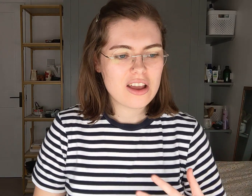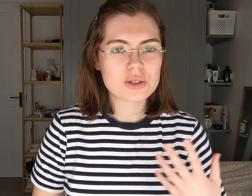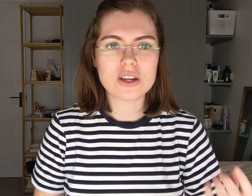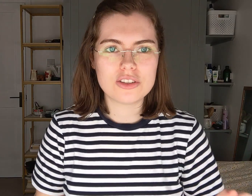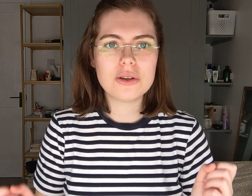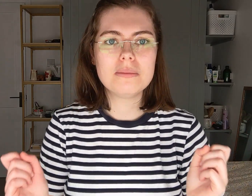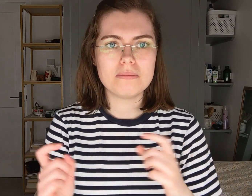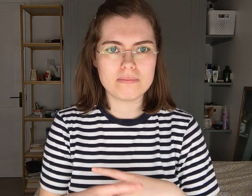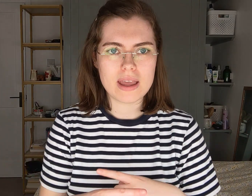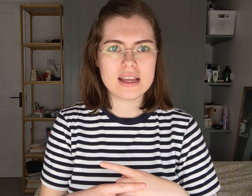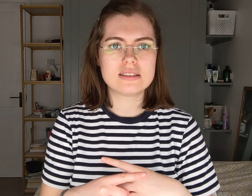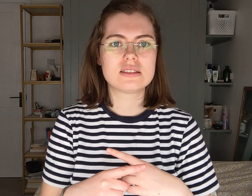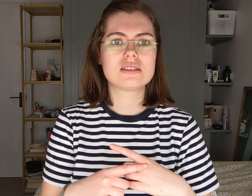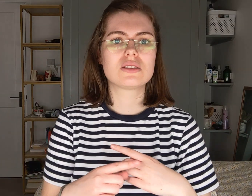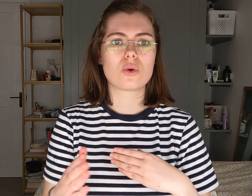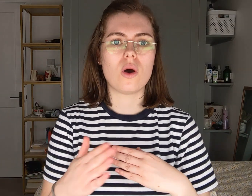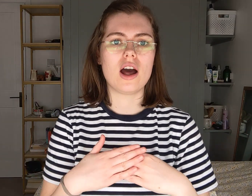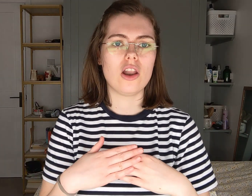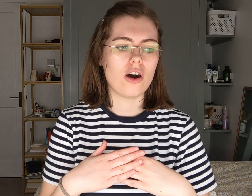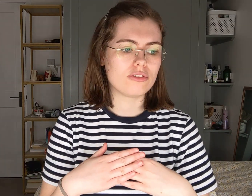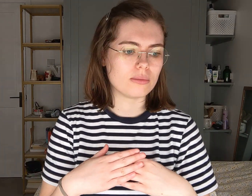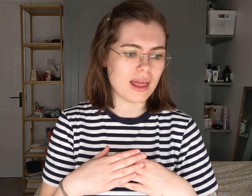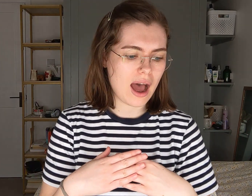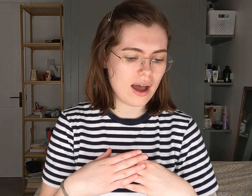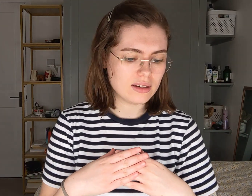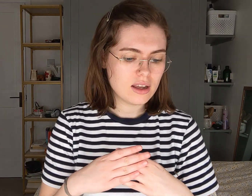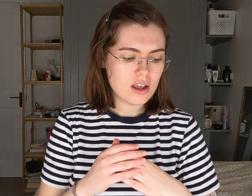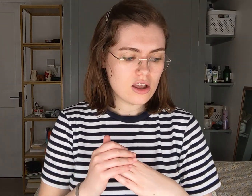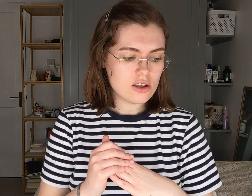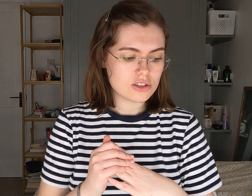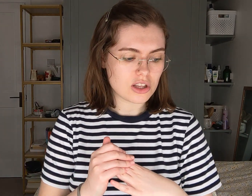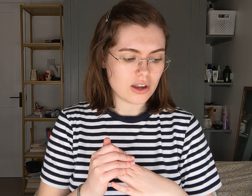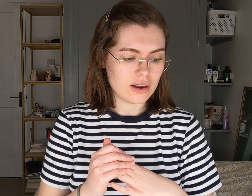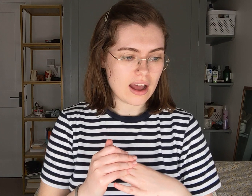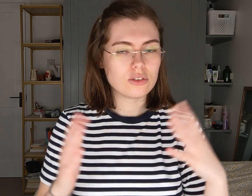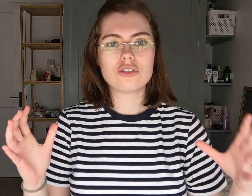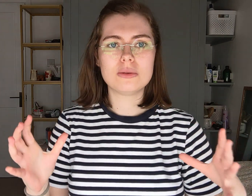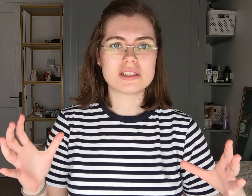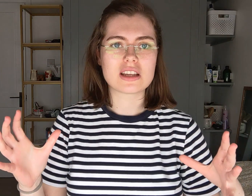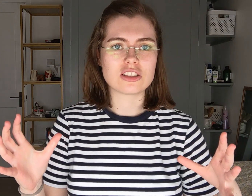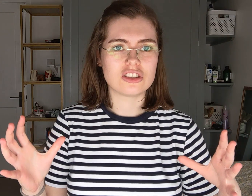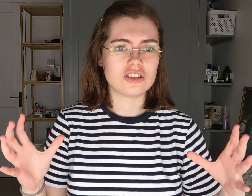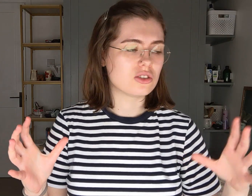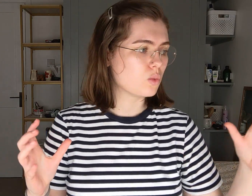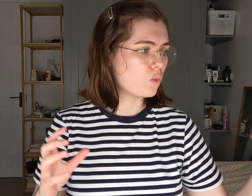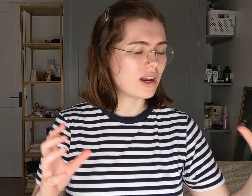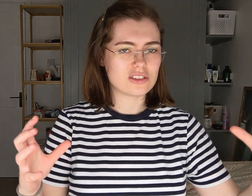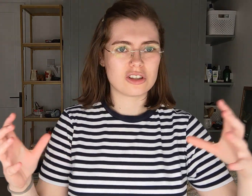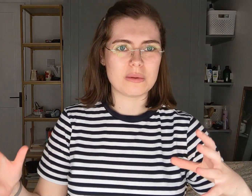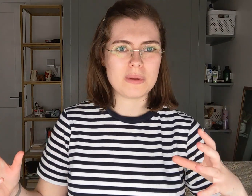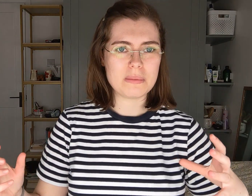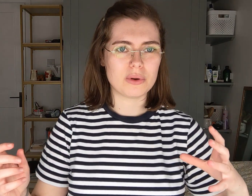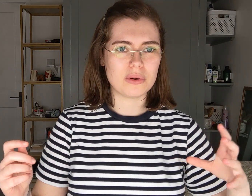So I do miss quite a lot from that So, and group discussions when it's a group of people.